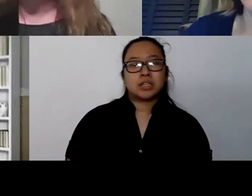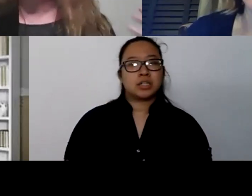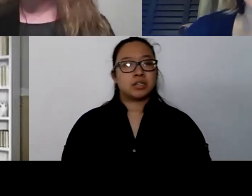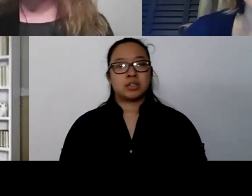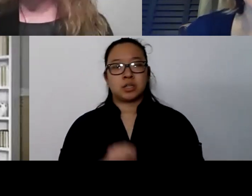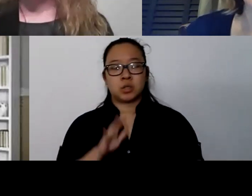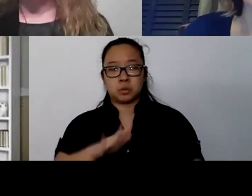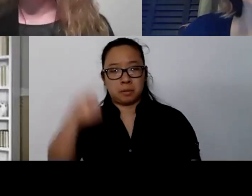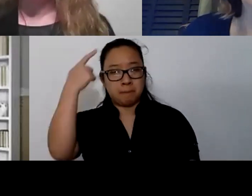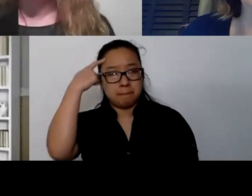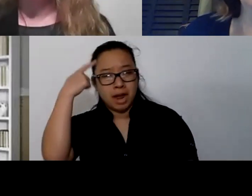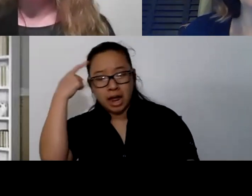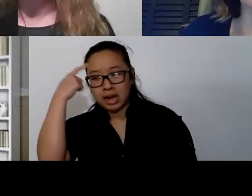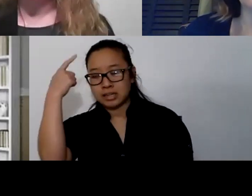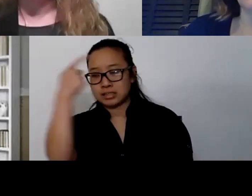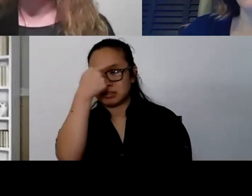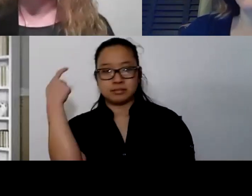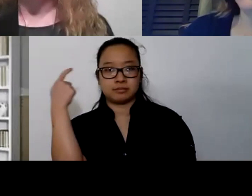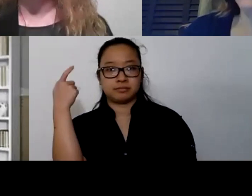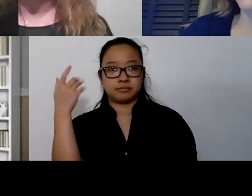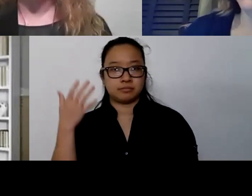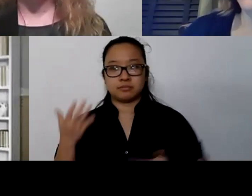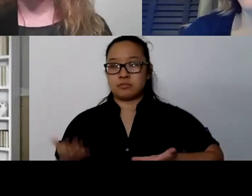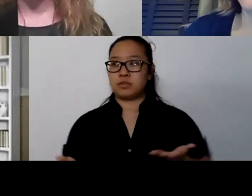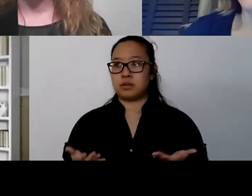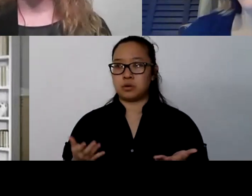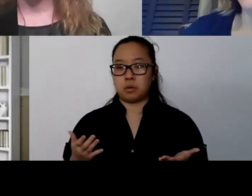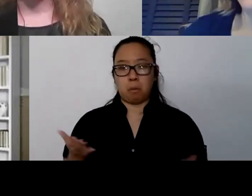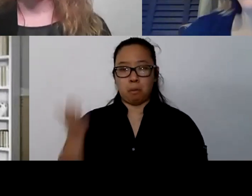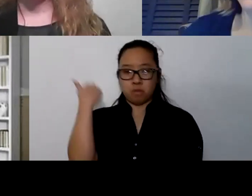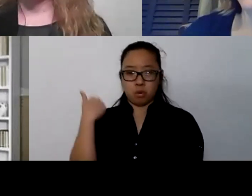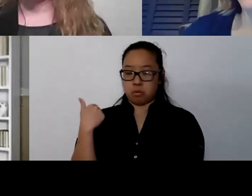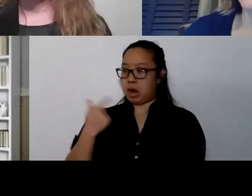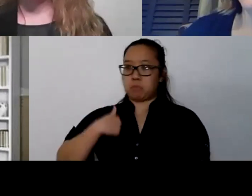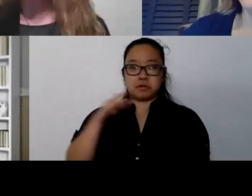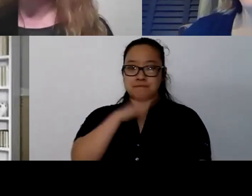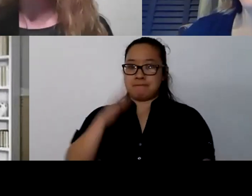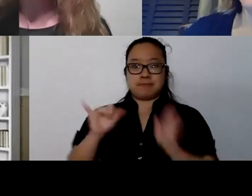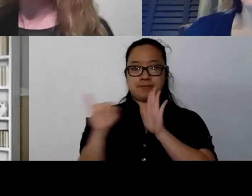man, I wouldn't have identified as an anxious person and now, I just feel like this feeling, what is that?